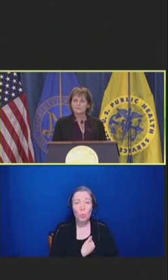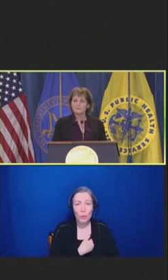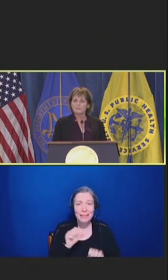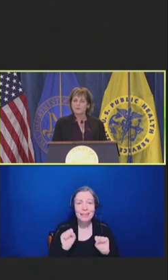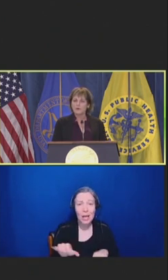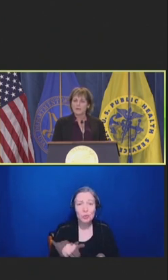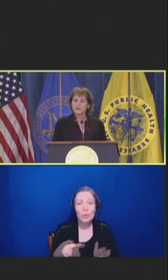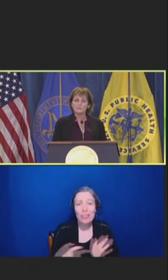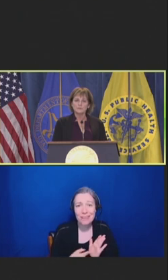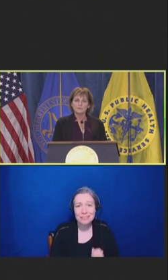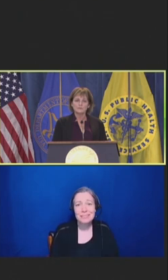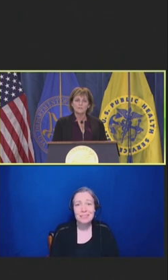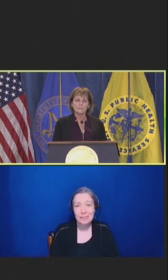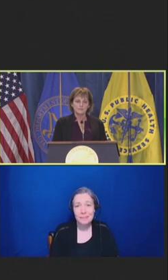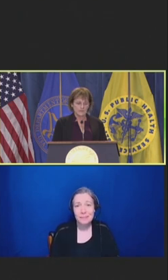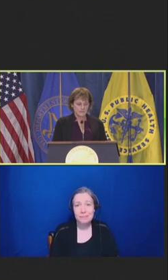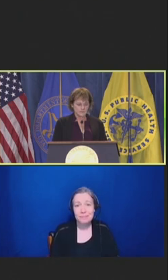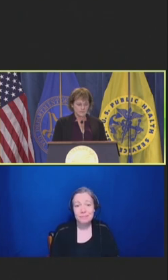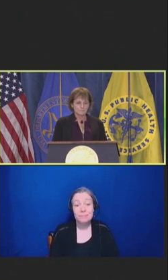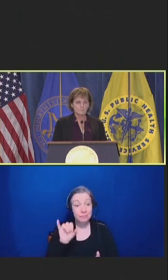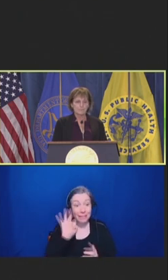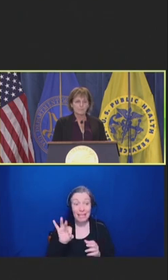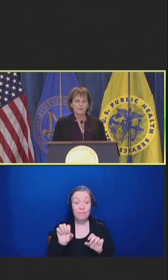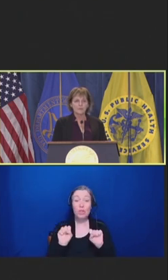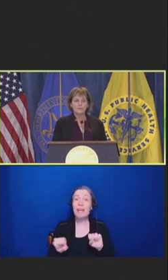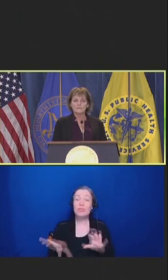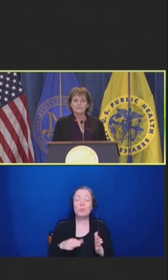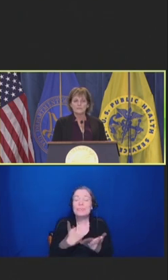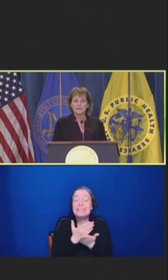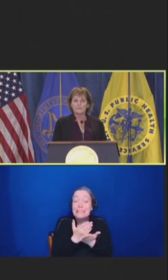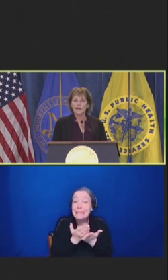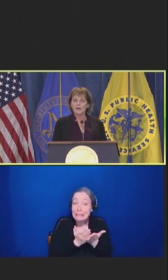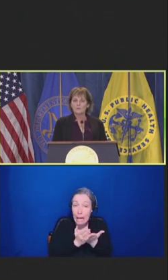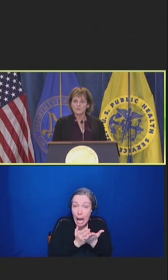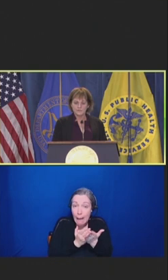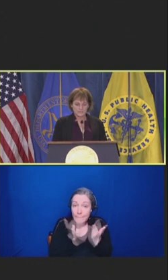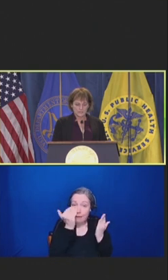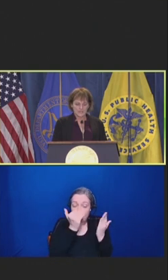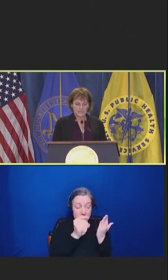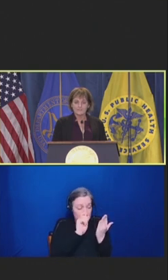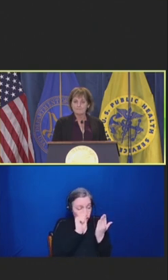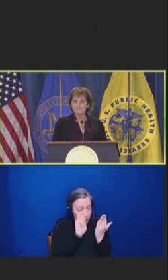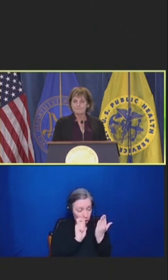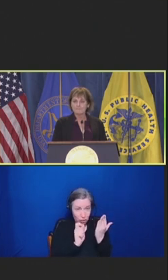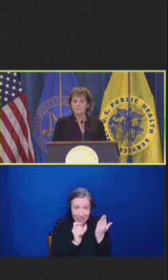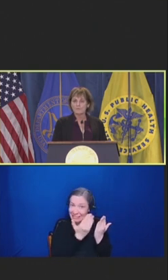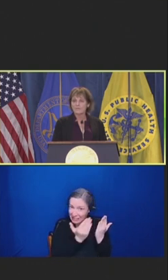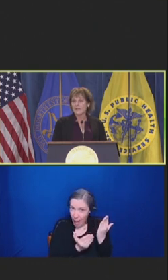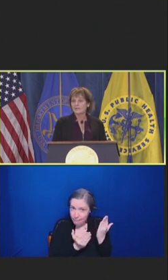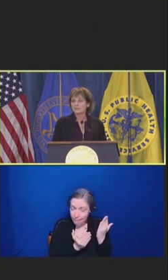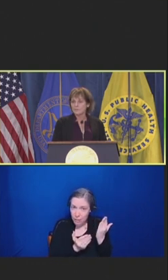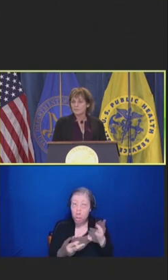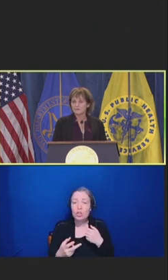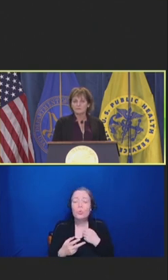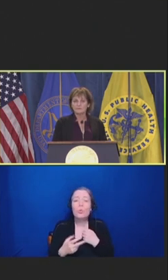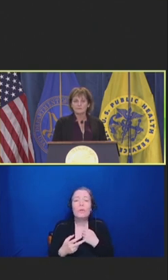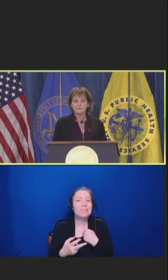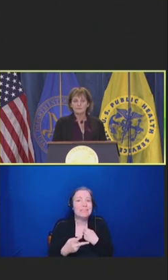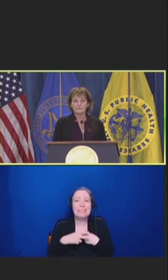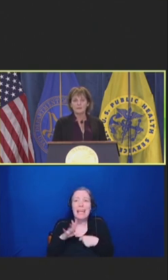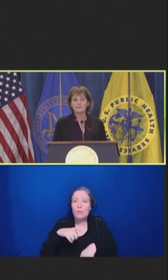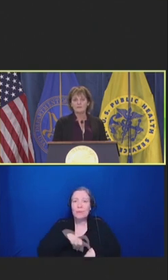If you are able to do some of this, you can save hours each day, which adds up to maybe